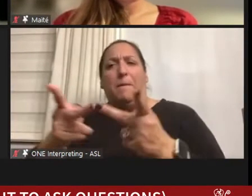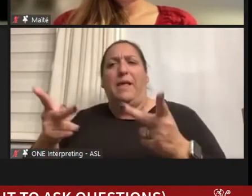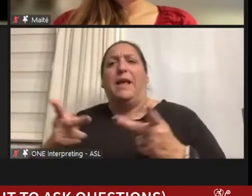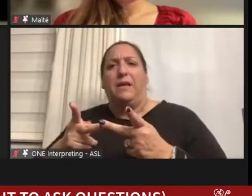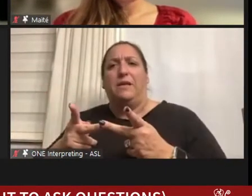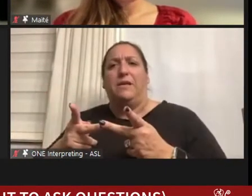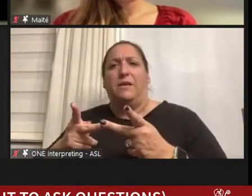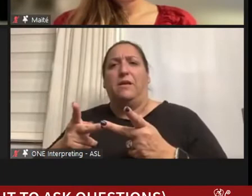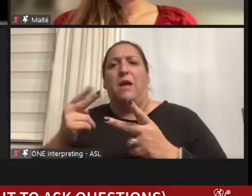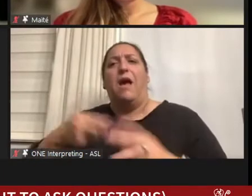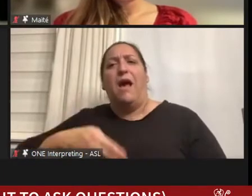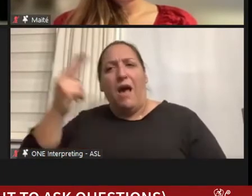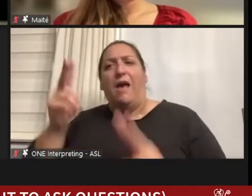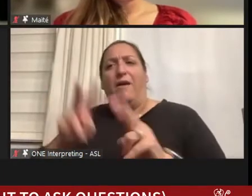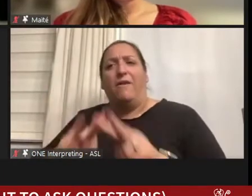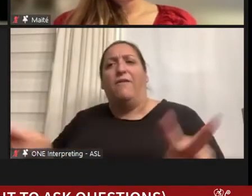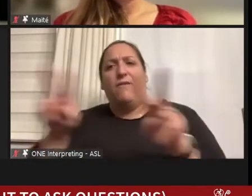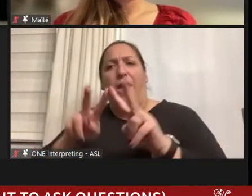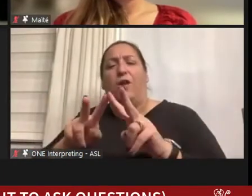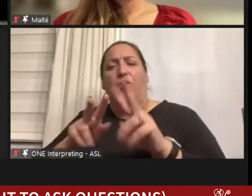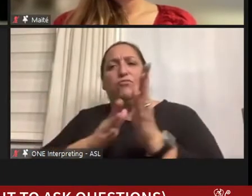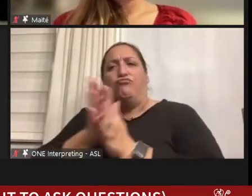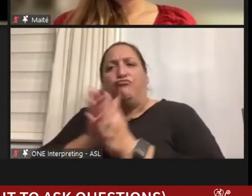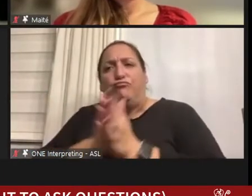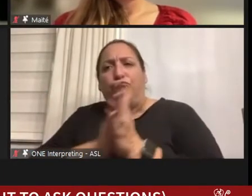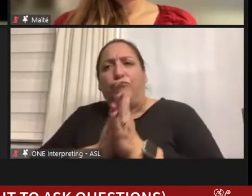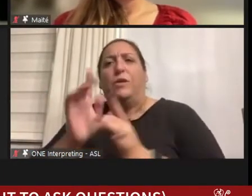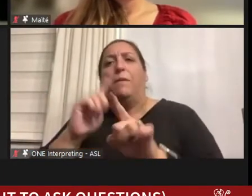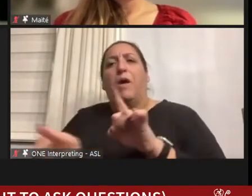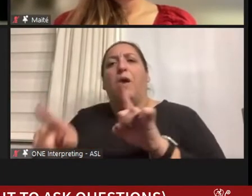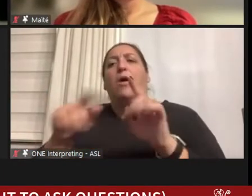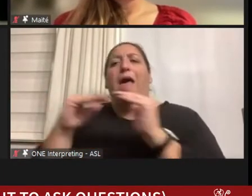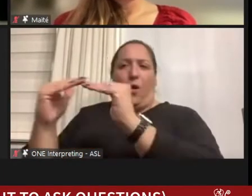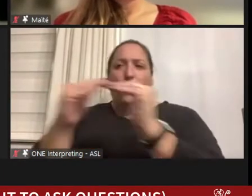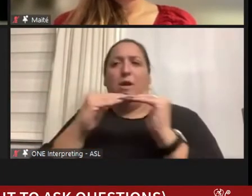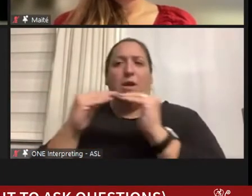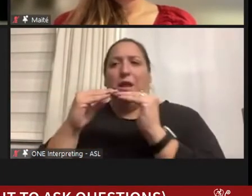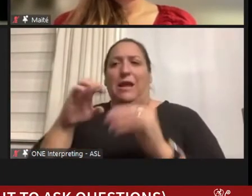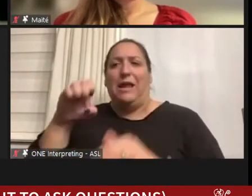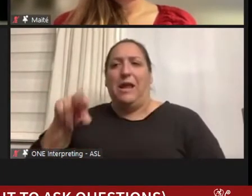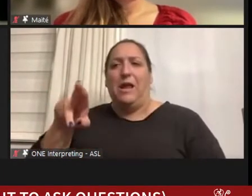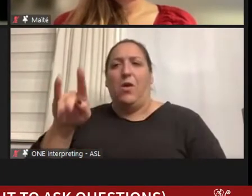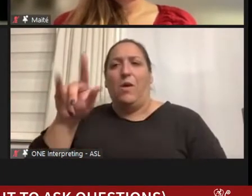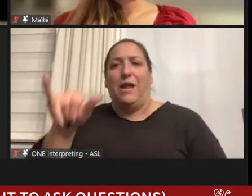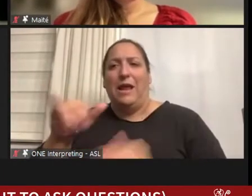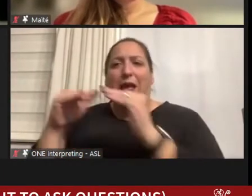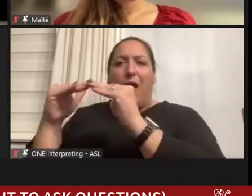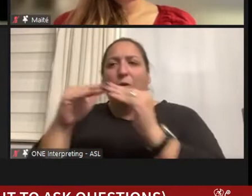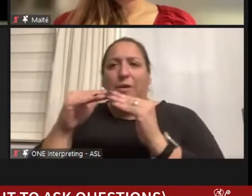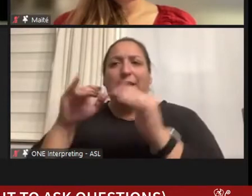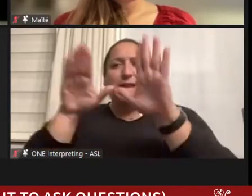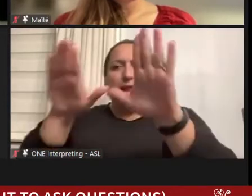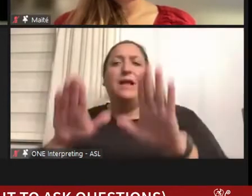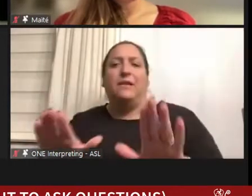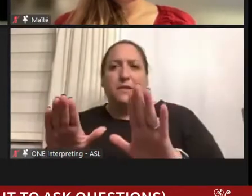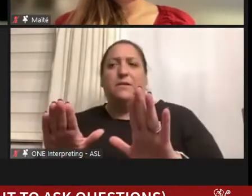placement of innovation here but also equity and excellence. And with that Stanford does not